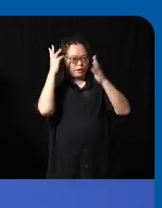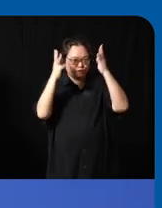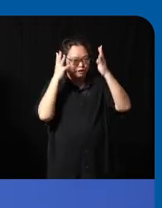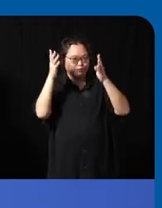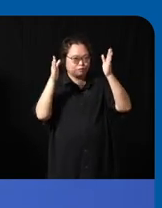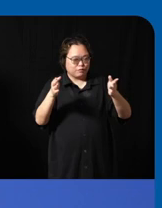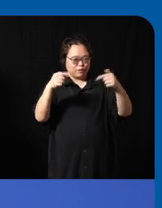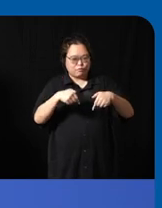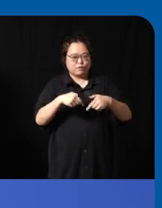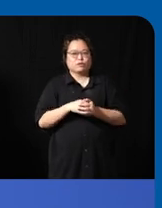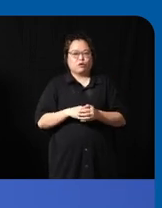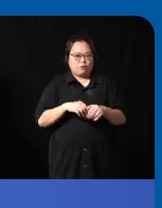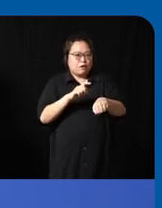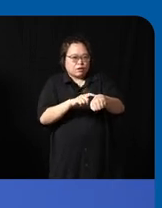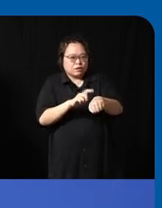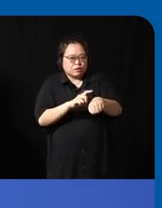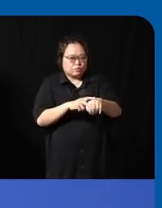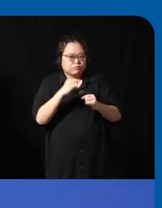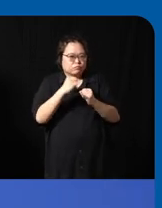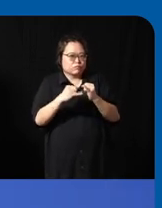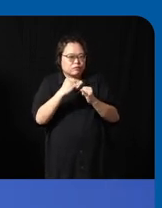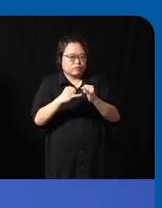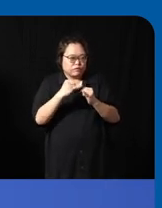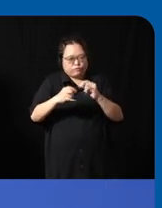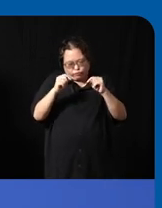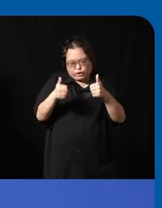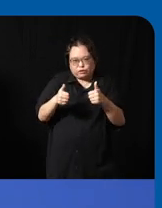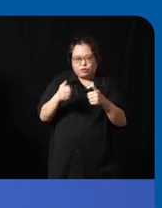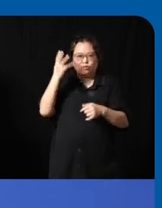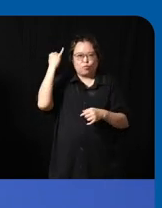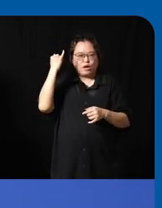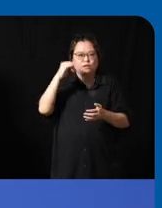time so I mean we just keep the last section to a quick one because this topic is about disability